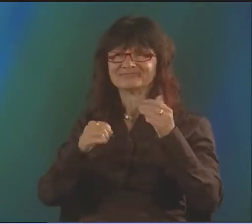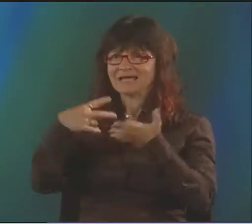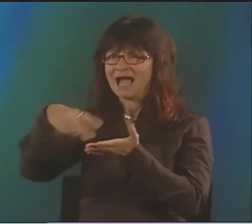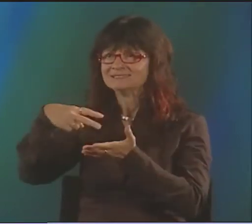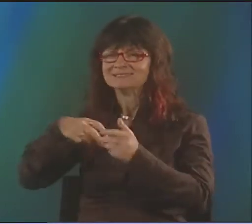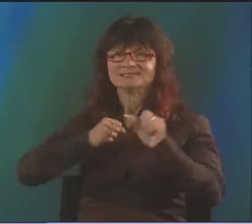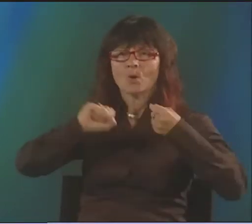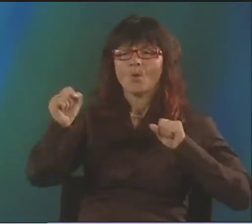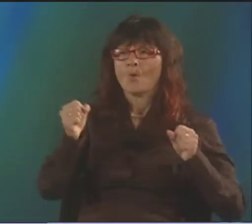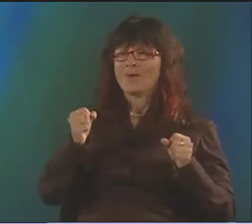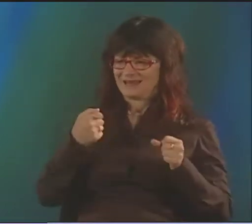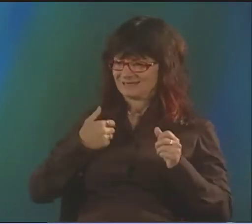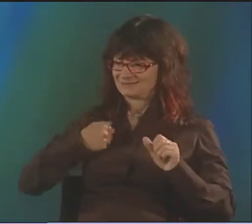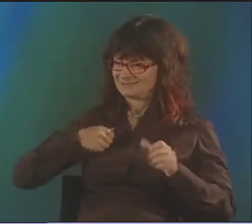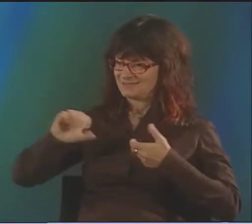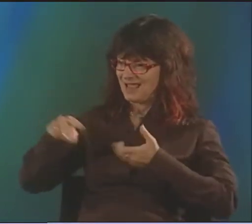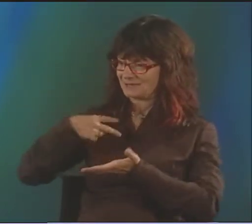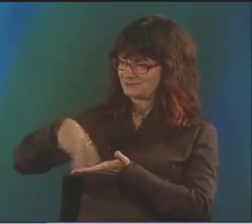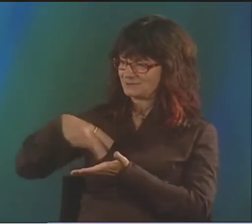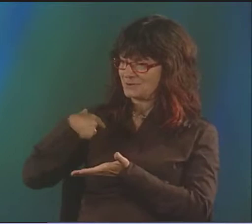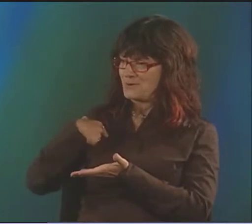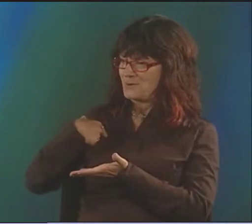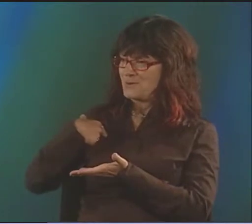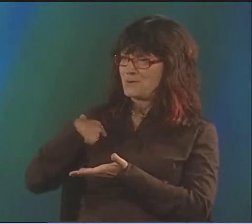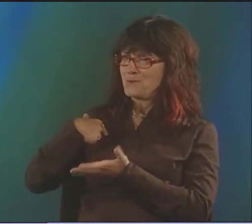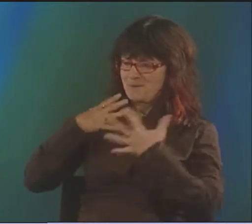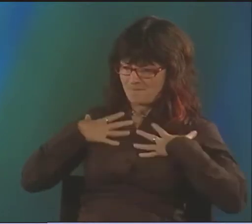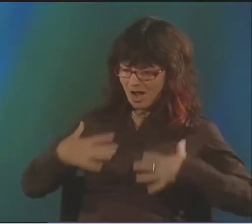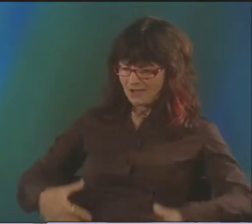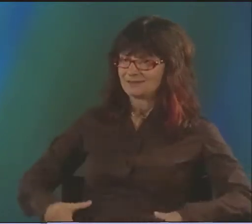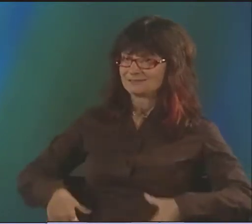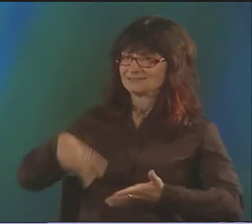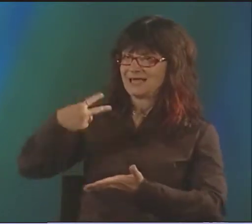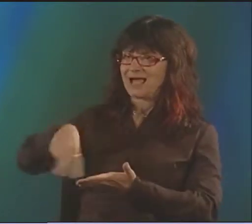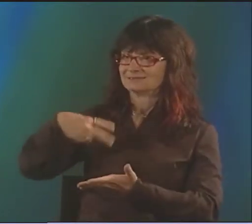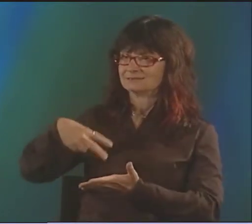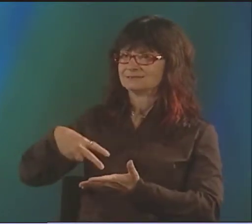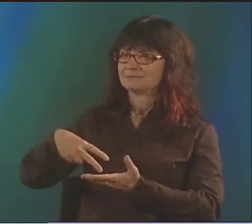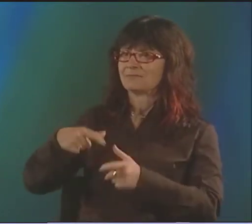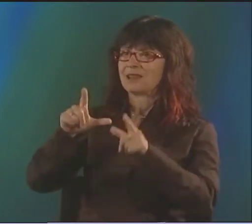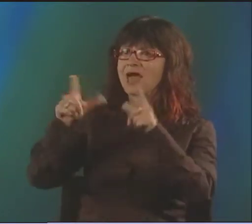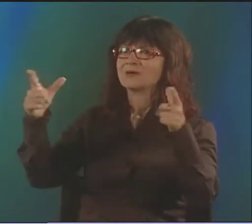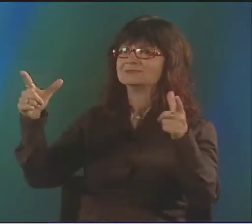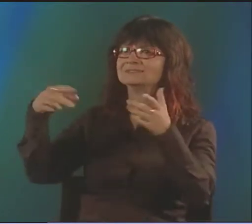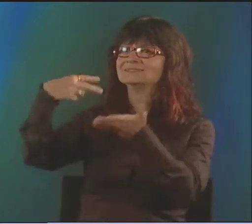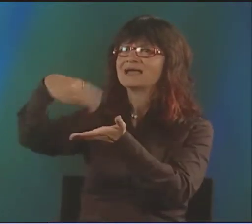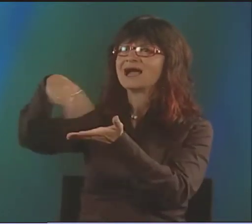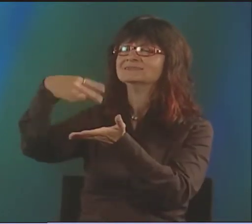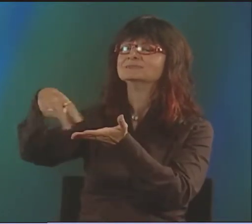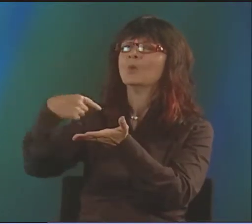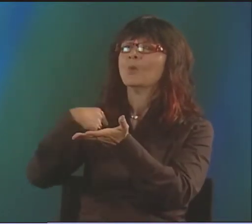BUT SHE WAS A PERFORMING ARTS AND DANCE TEACHER ALSO. AND SO I WAS LEARNING MORE ABOUT DANCE